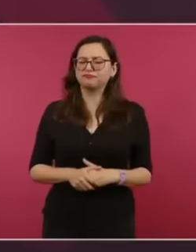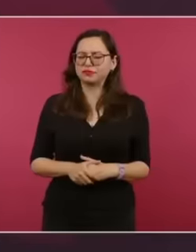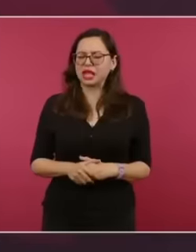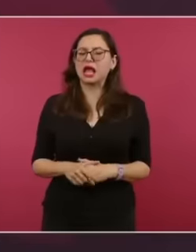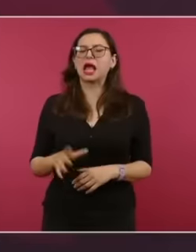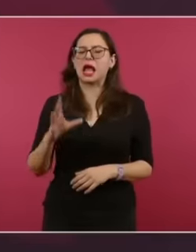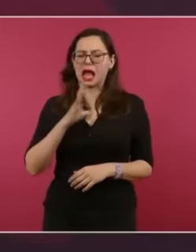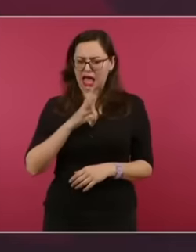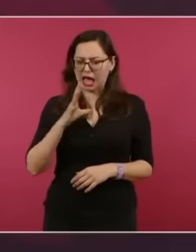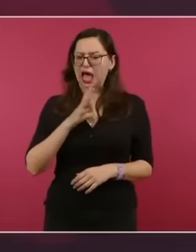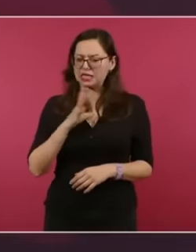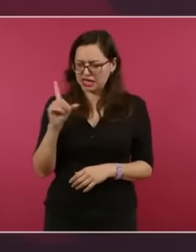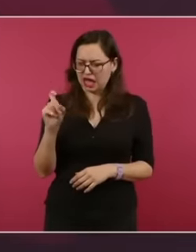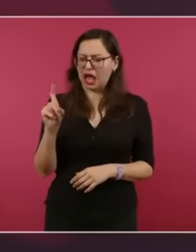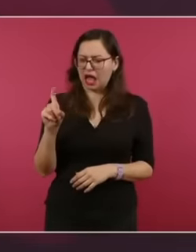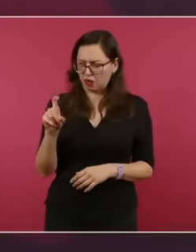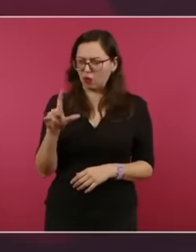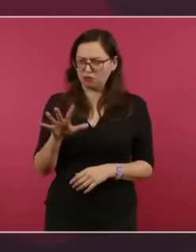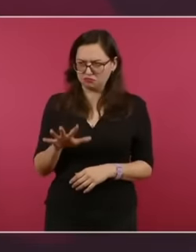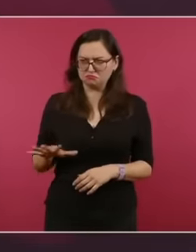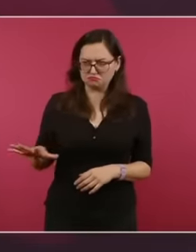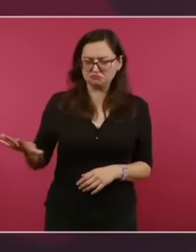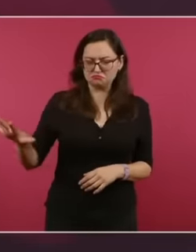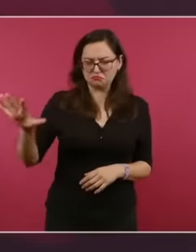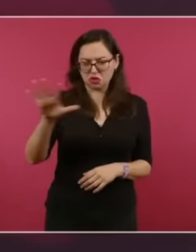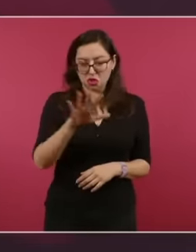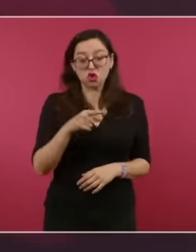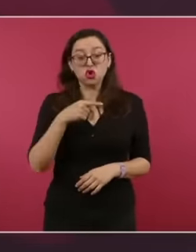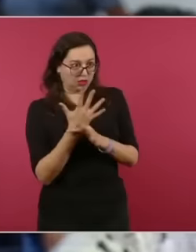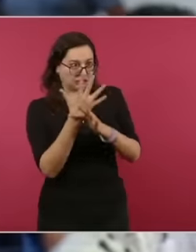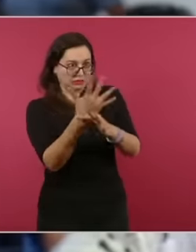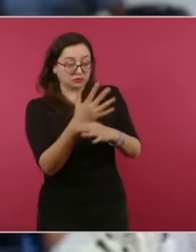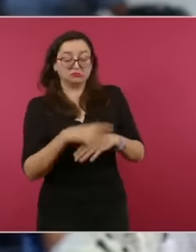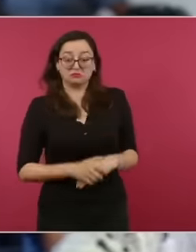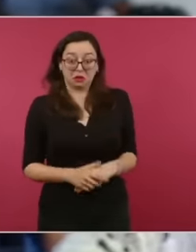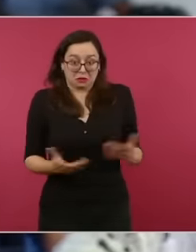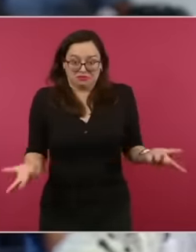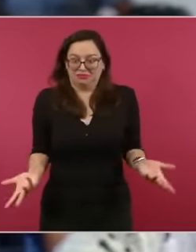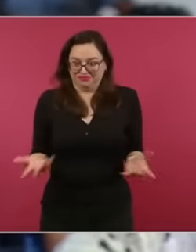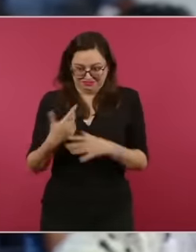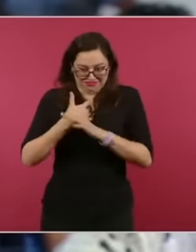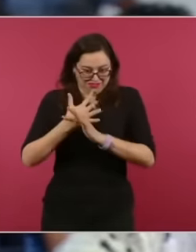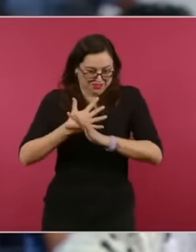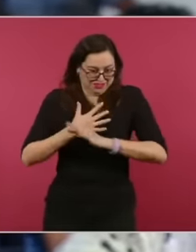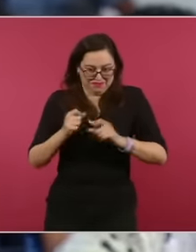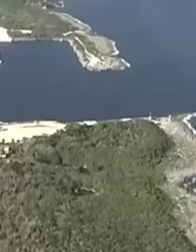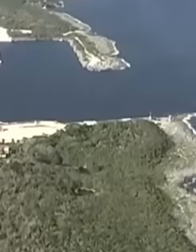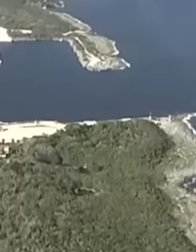the situation and they came out with open mouths when presenting the great destruction that is being done by